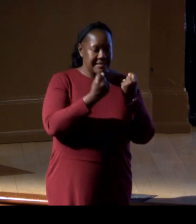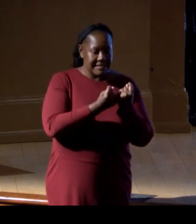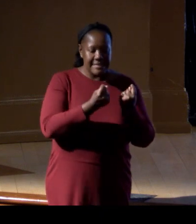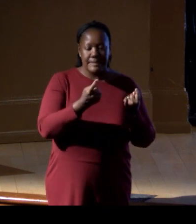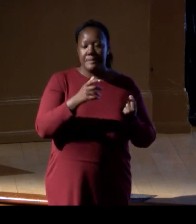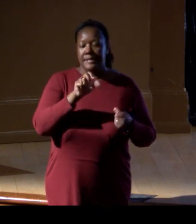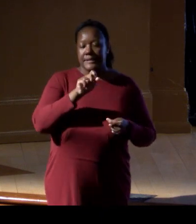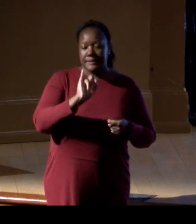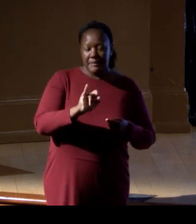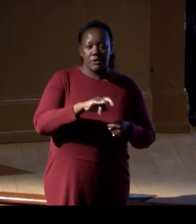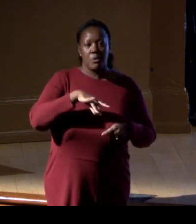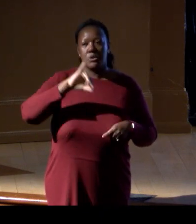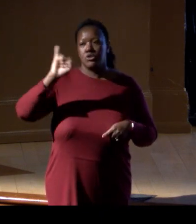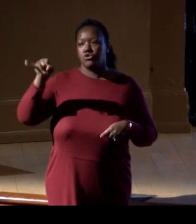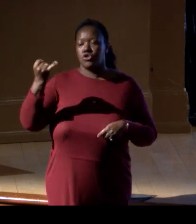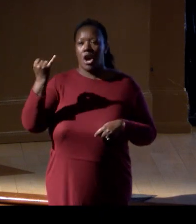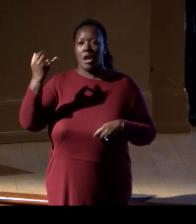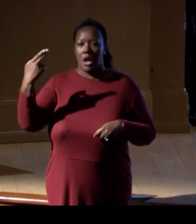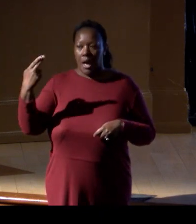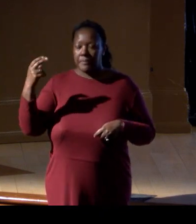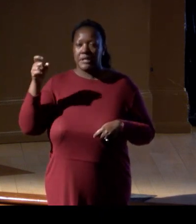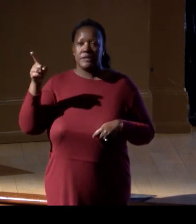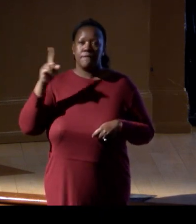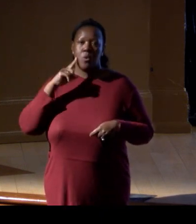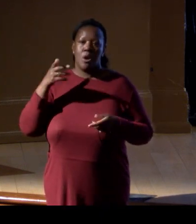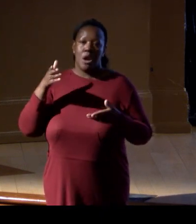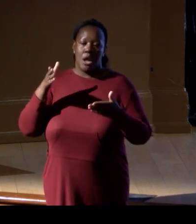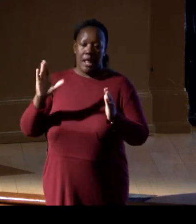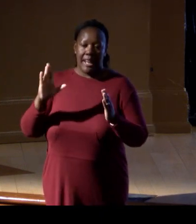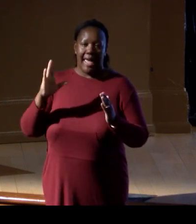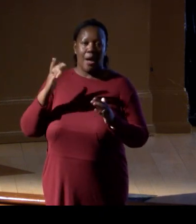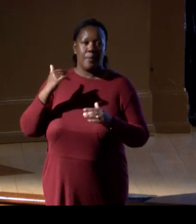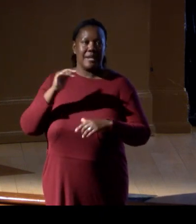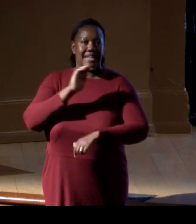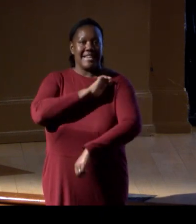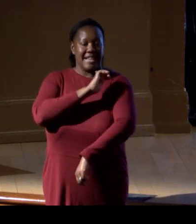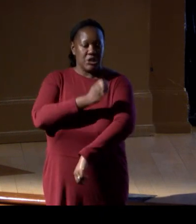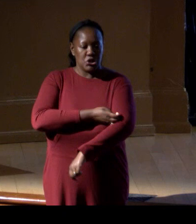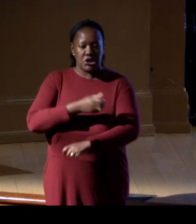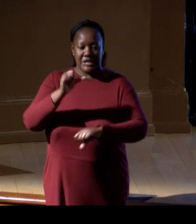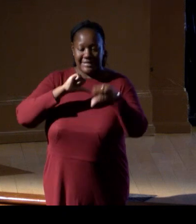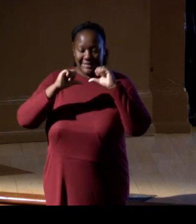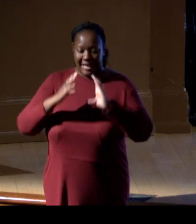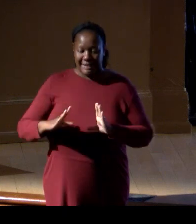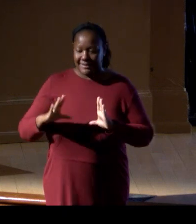John Hopkins for allowing an energy scientist to come up here.